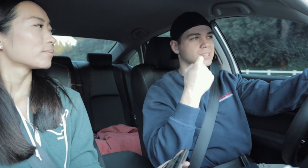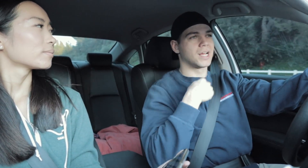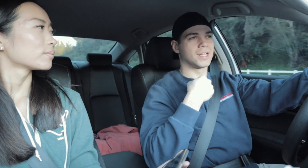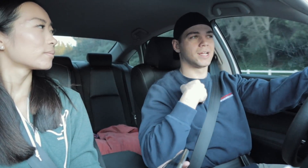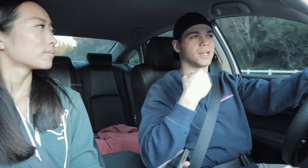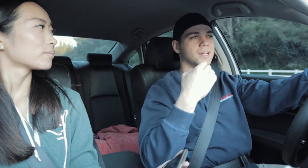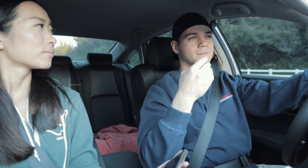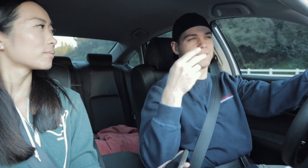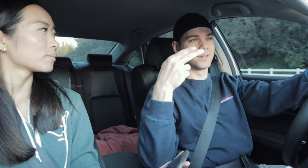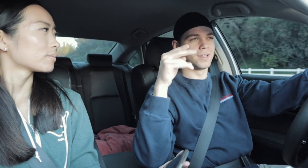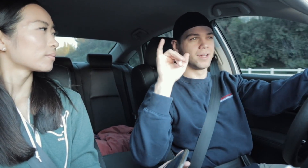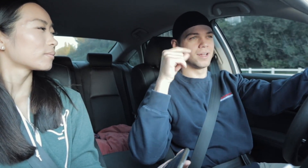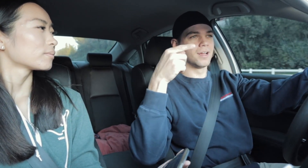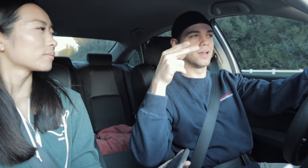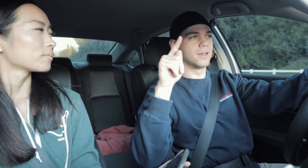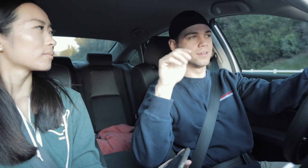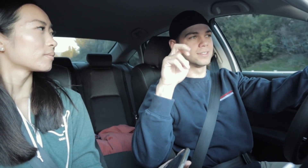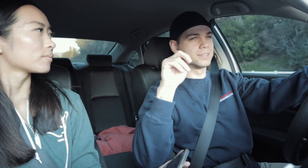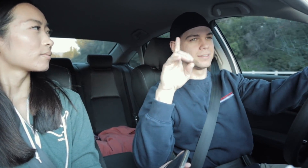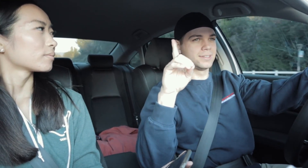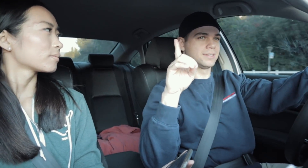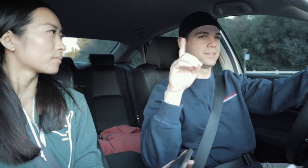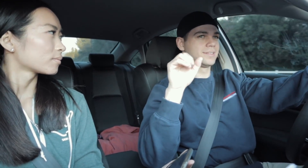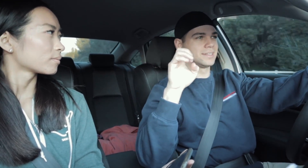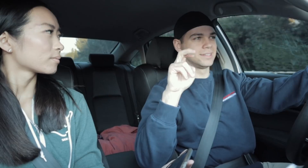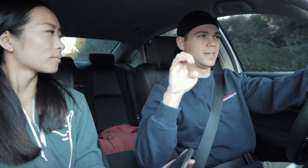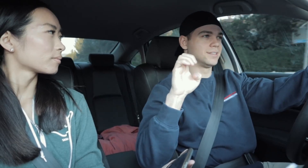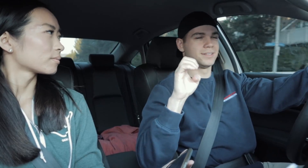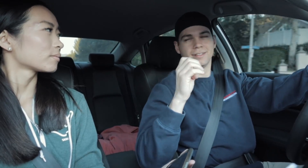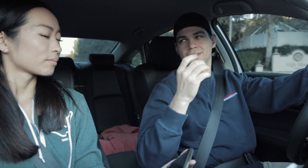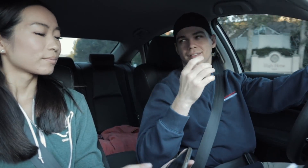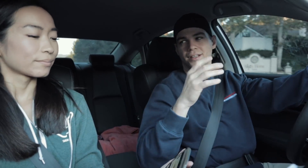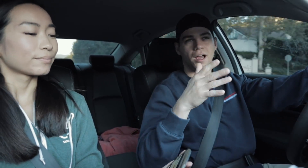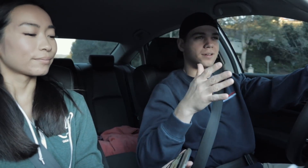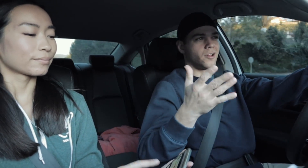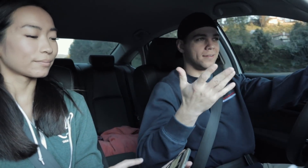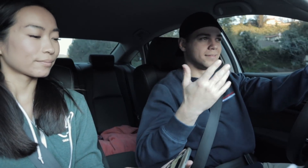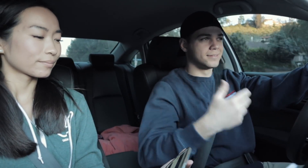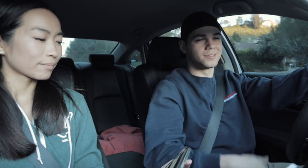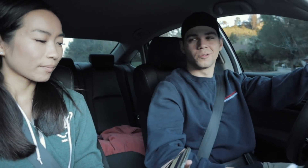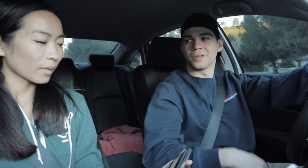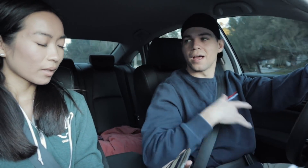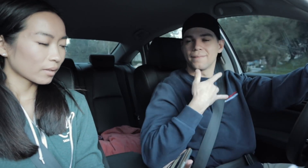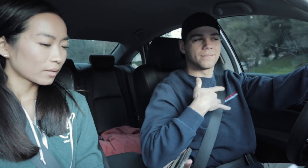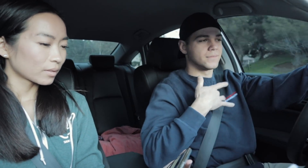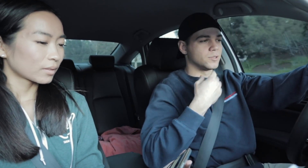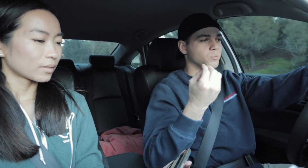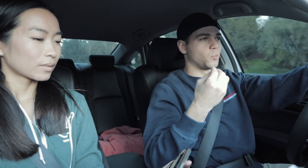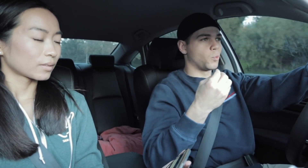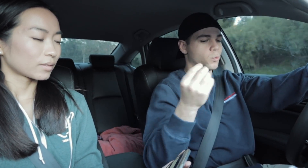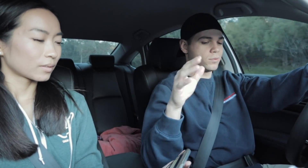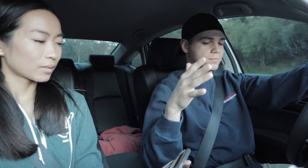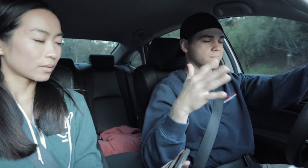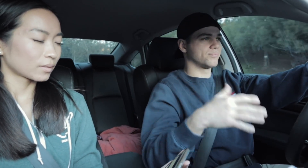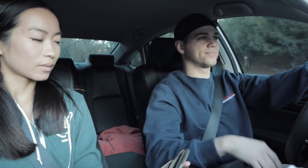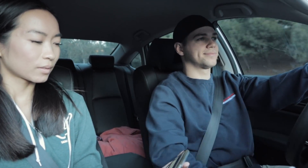because I have "heightened senses" Kind of... lol So I'm able to feel more vibrations